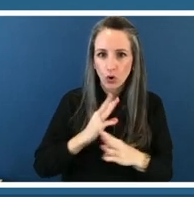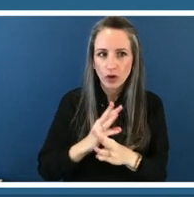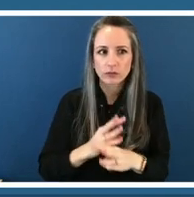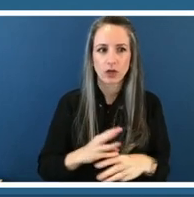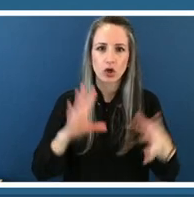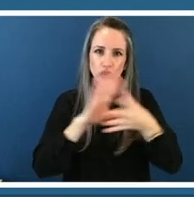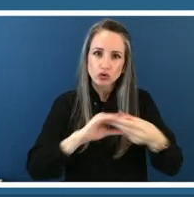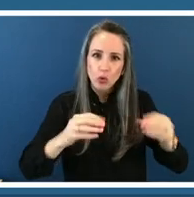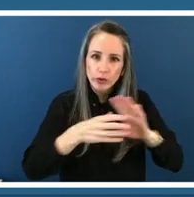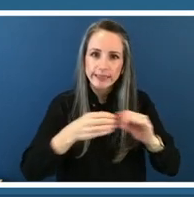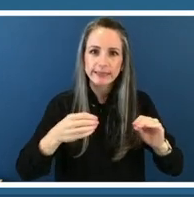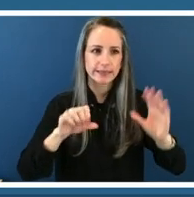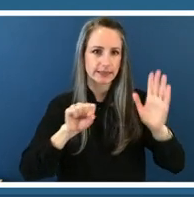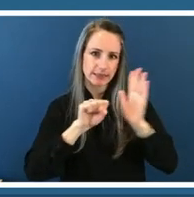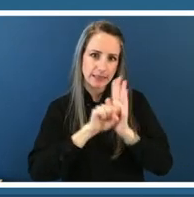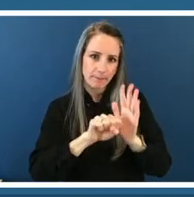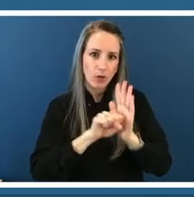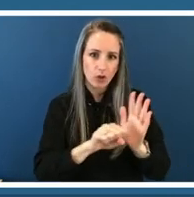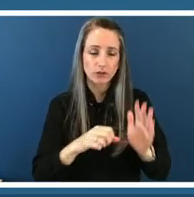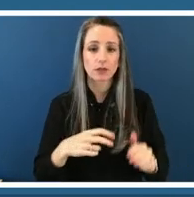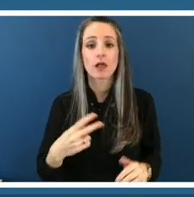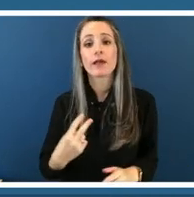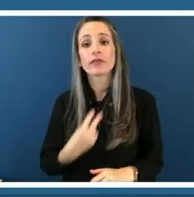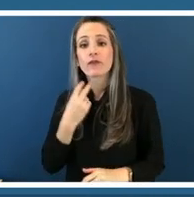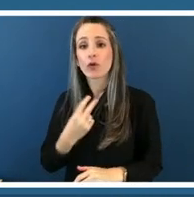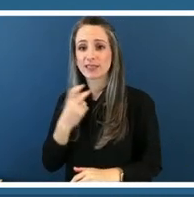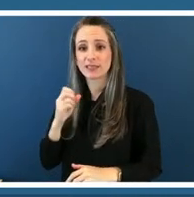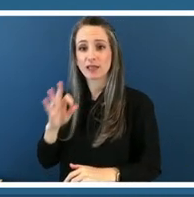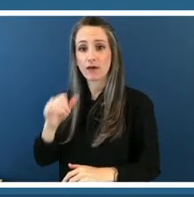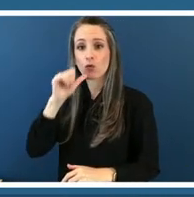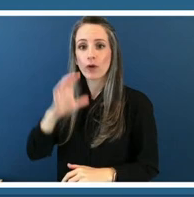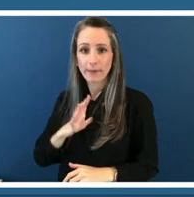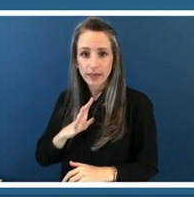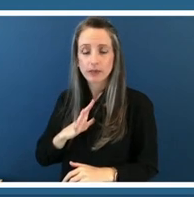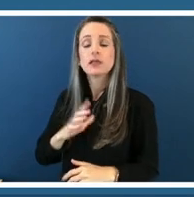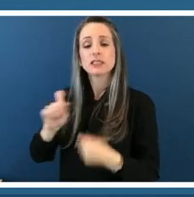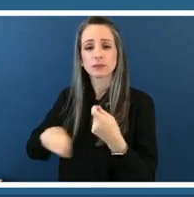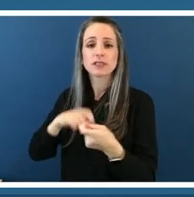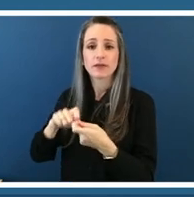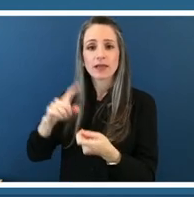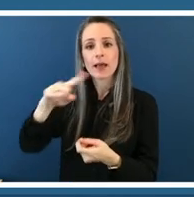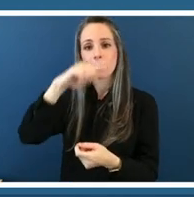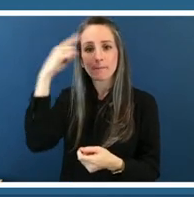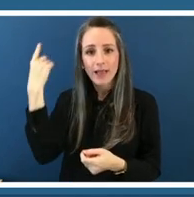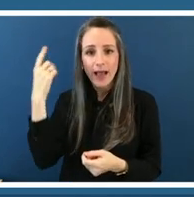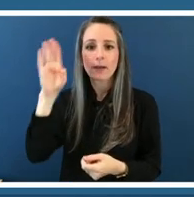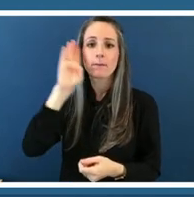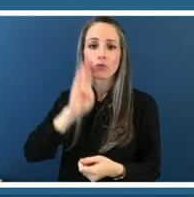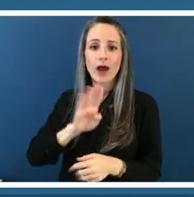voices and stories of women particularly those of black brown and indigenous